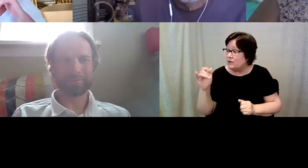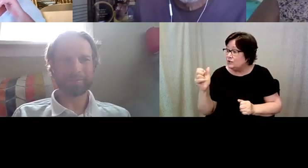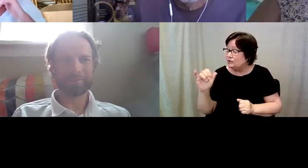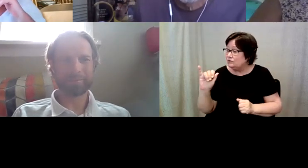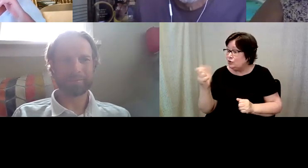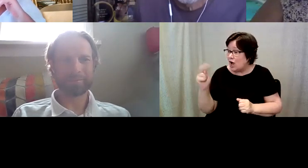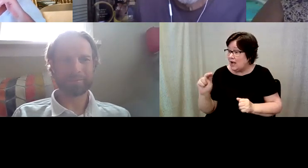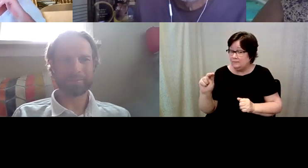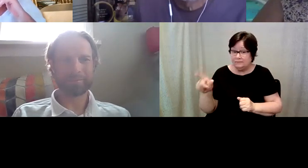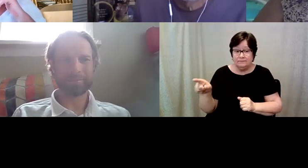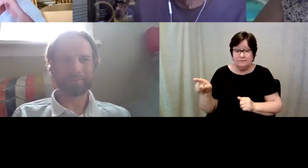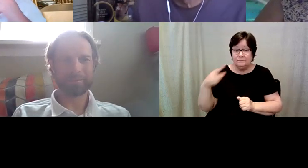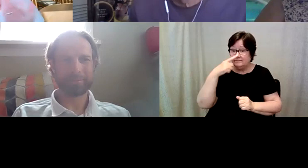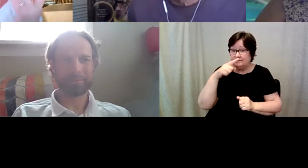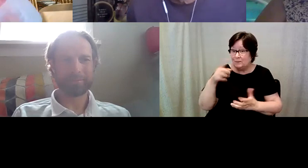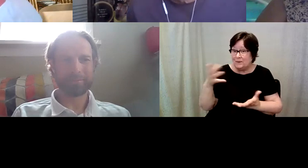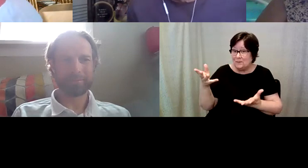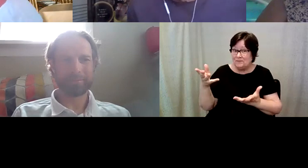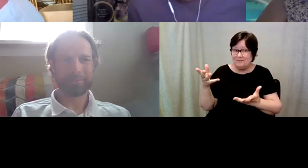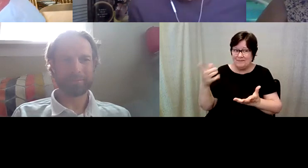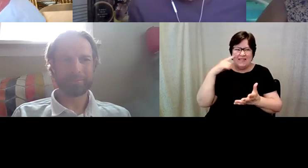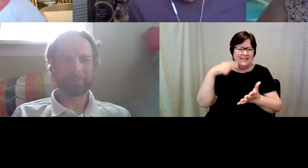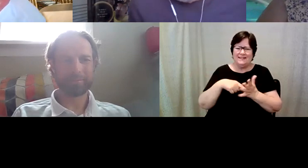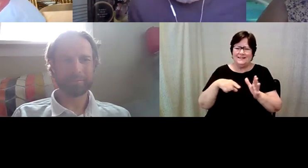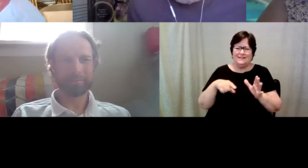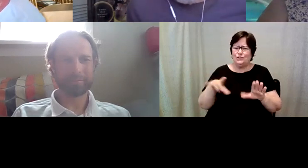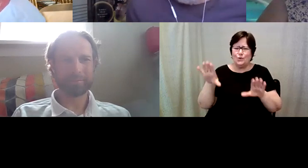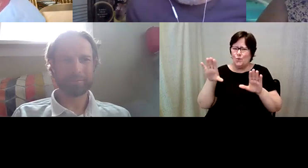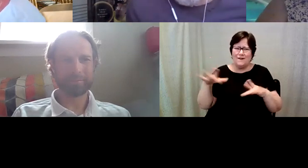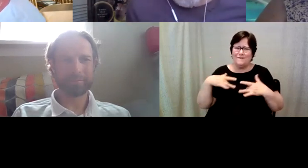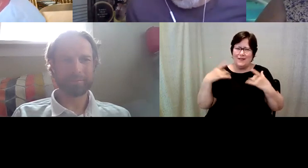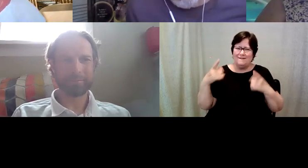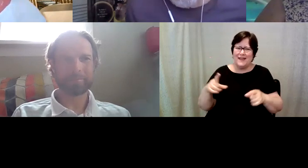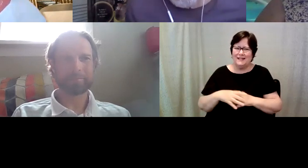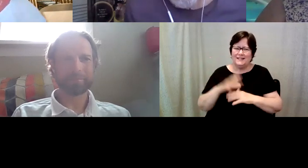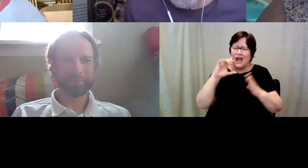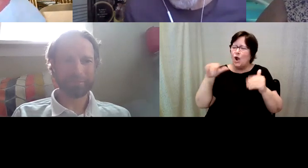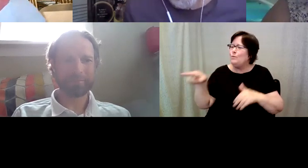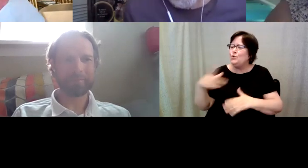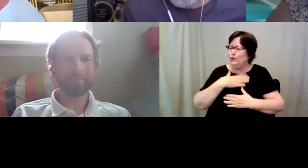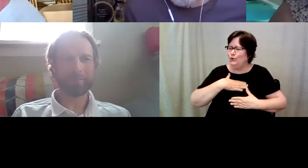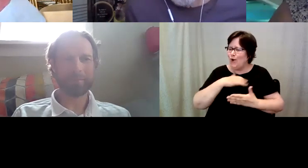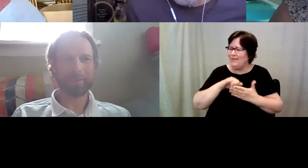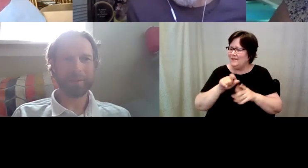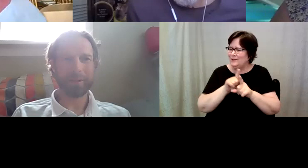Kelly Redder: You know I think this is a wonderful, then I hope you enjoyed it as well and.